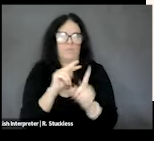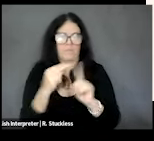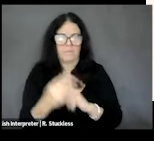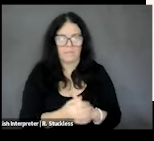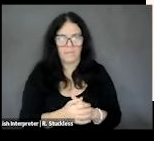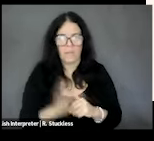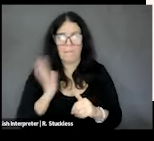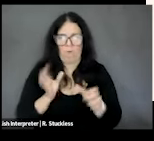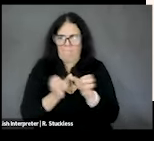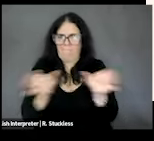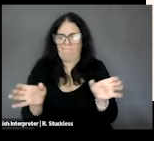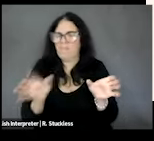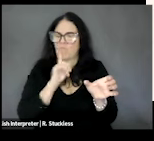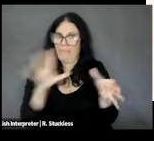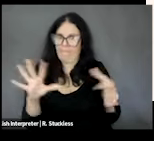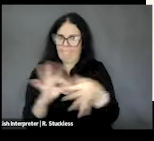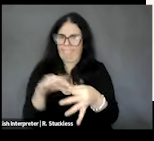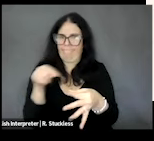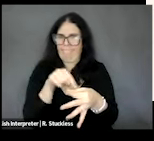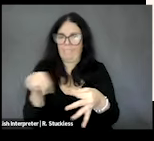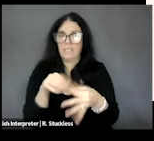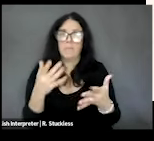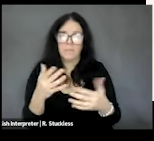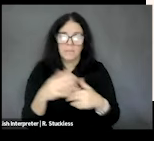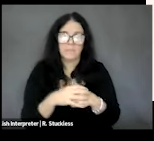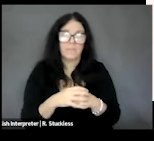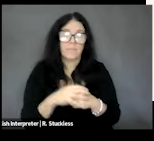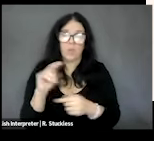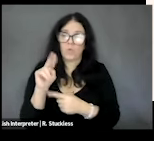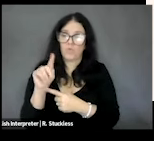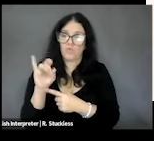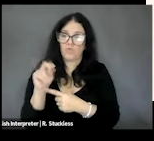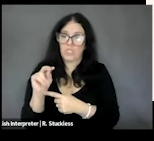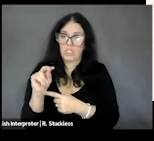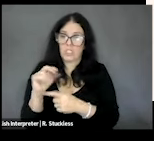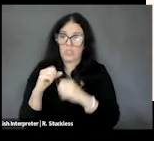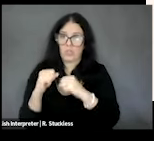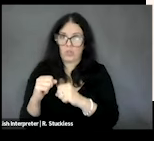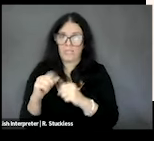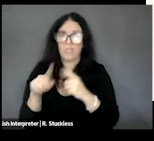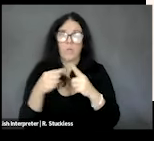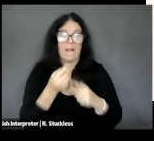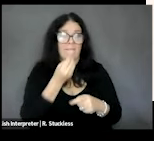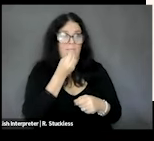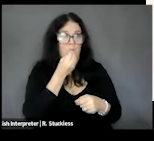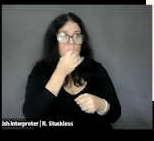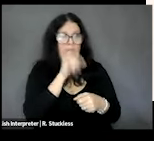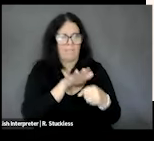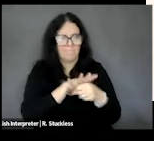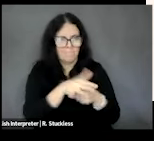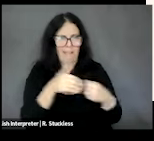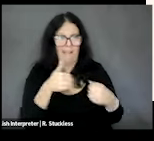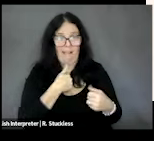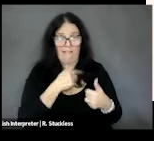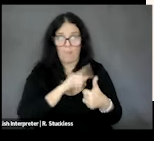So, food and nutrition security is achieved when food that is adequate in quantity, quality, safety,